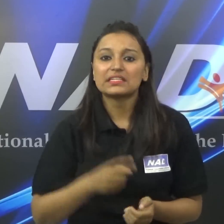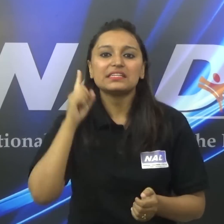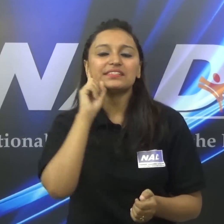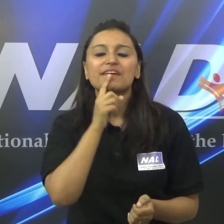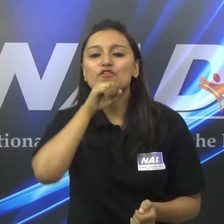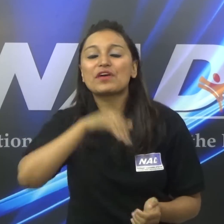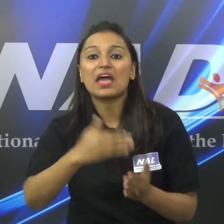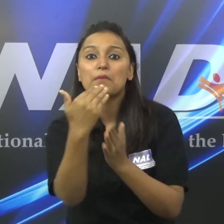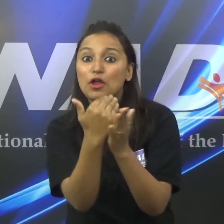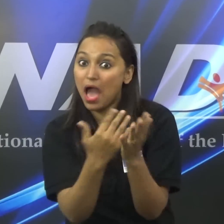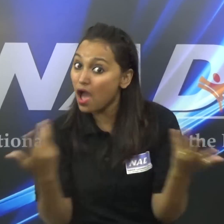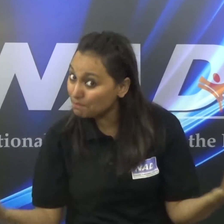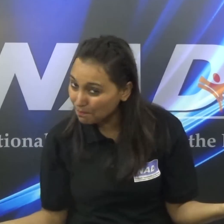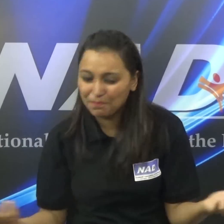Deaf Youth Programs conduct.